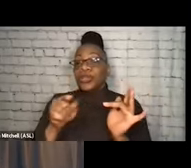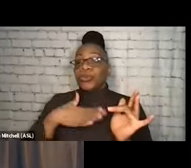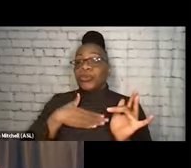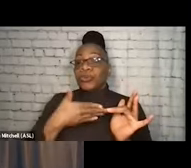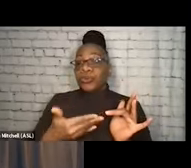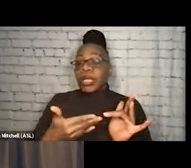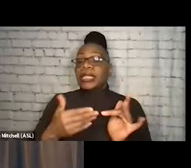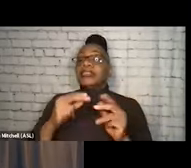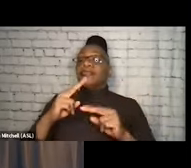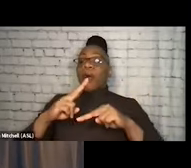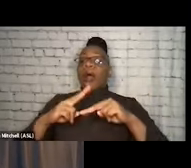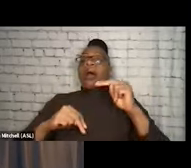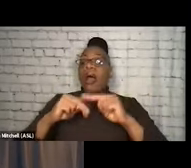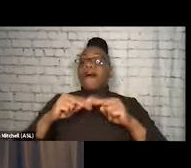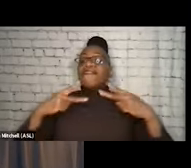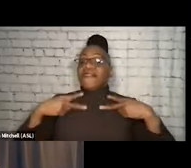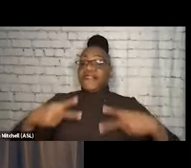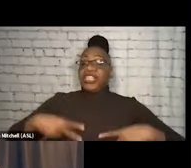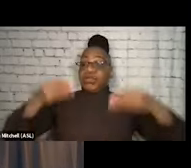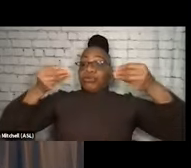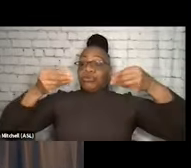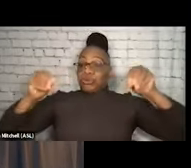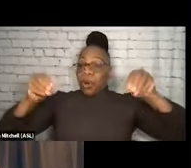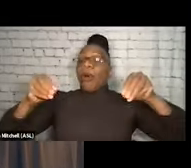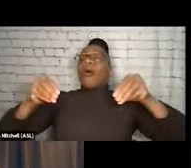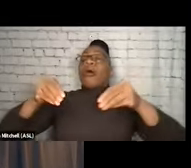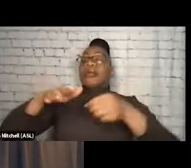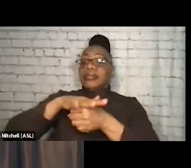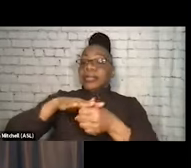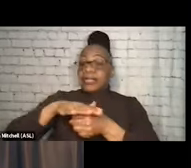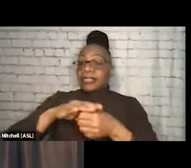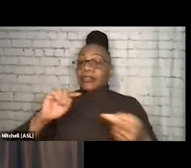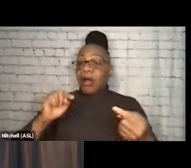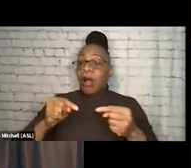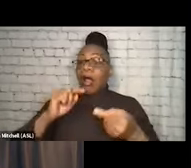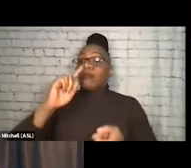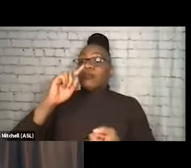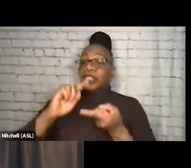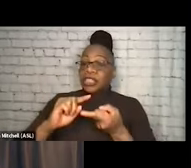to co-locate syringe services or harm reduction services in your building? Like, do you have space